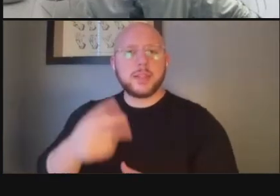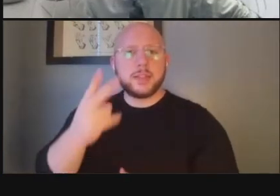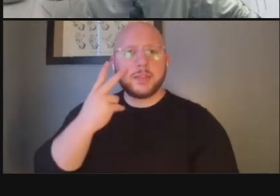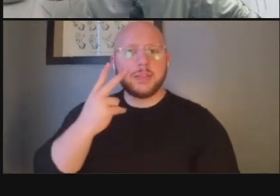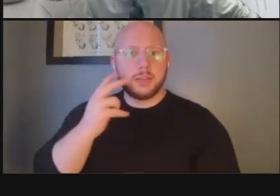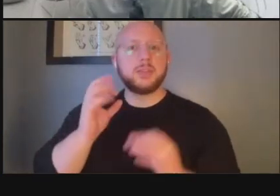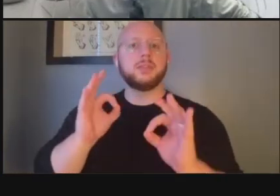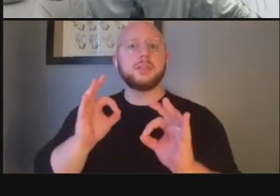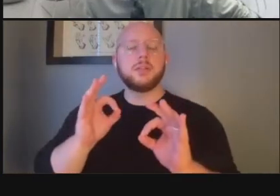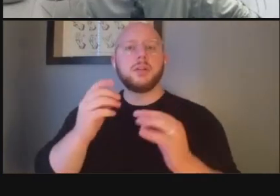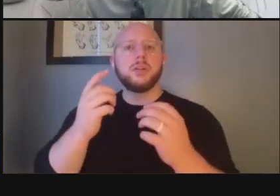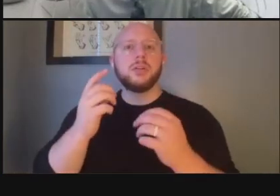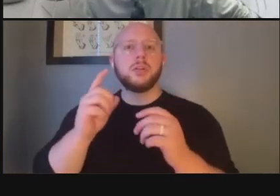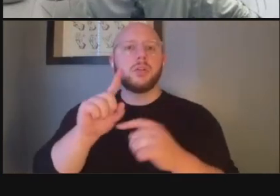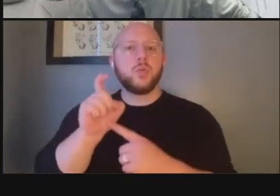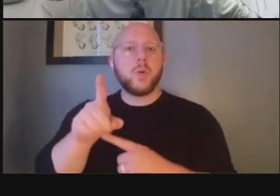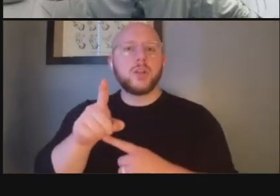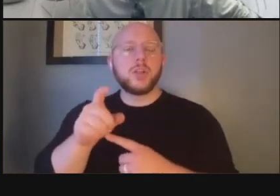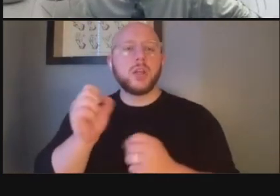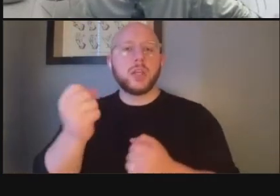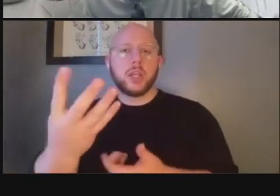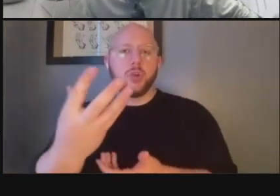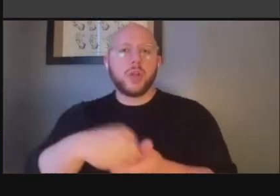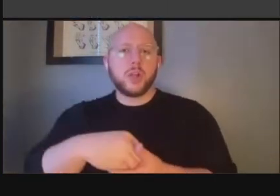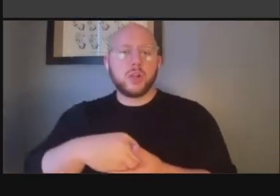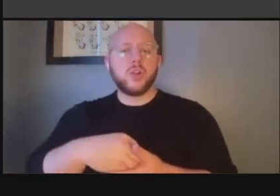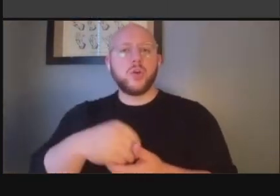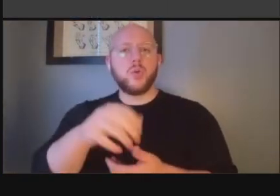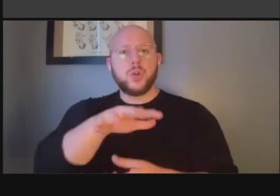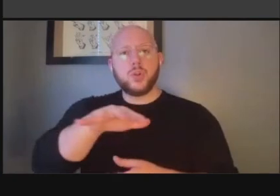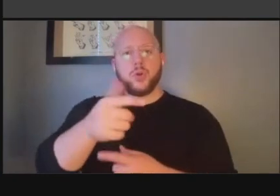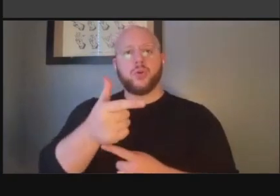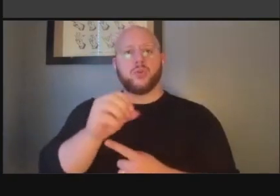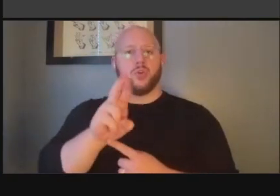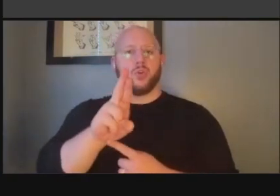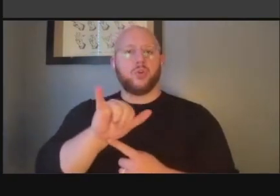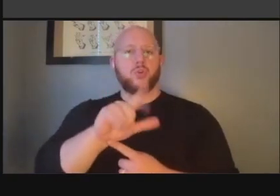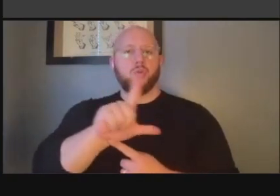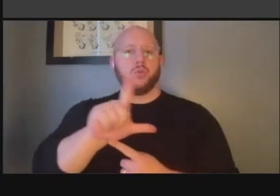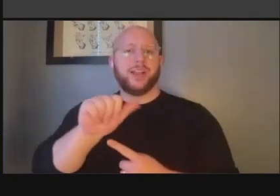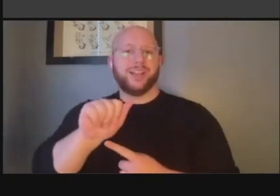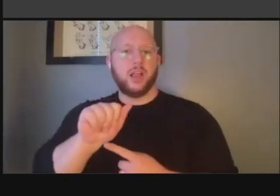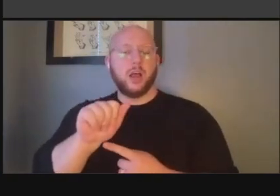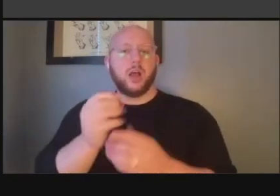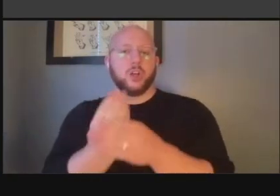question can you include local gorilla gardeners in your list of stakeholders you reach out to